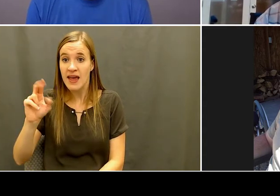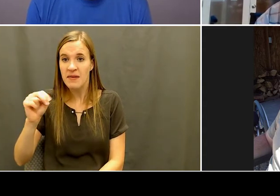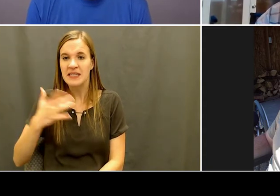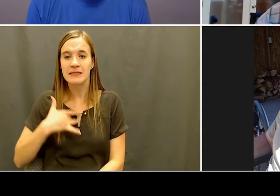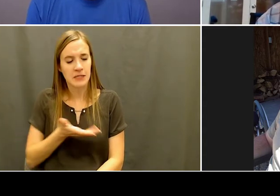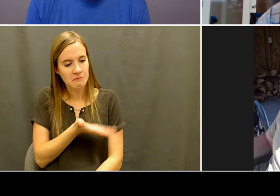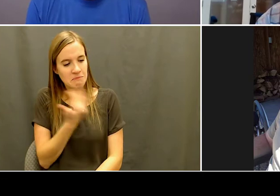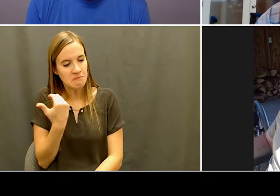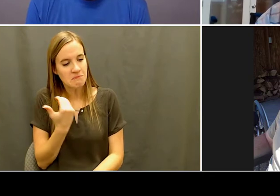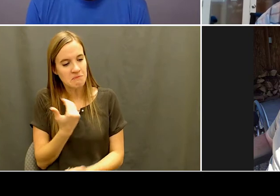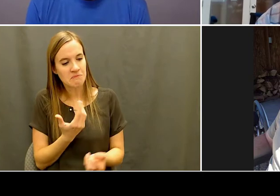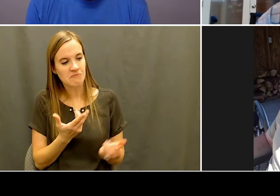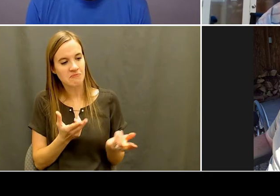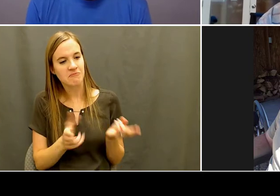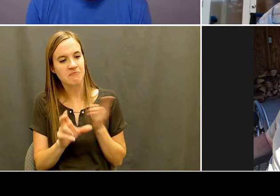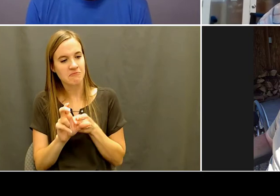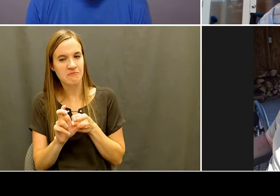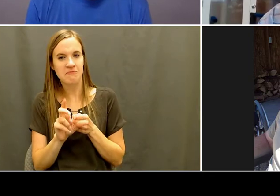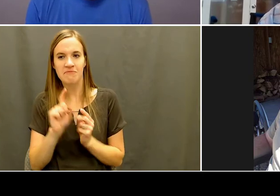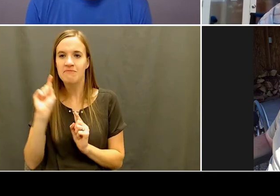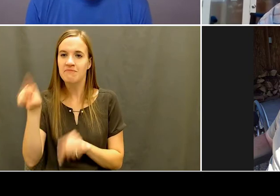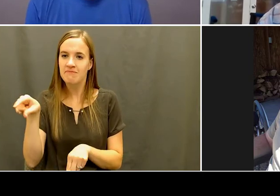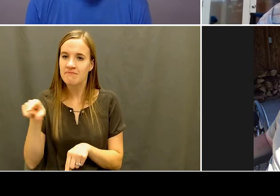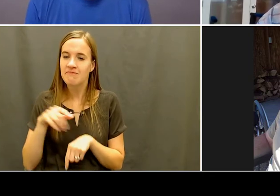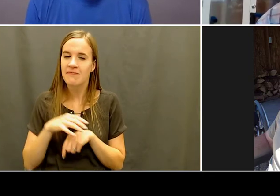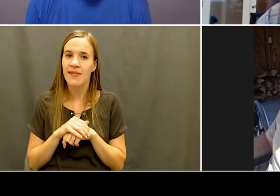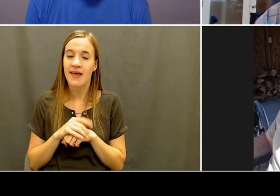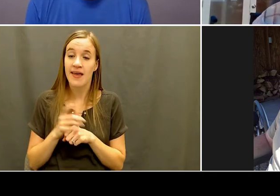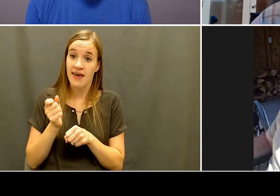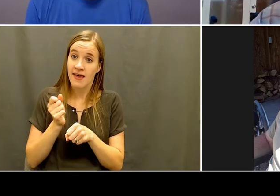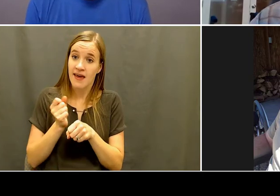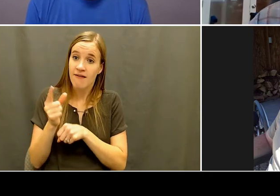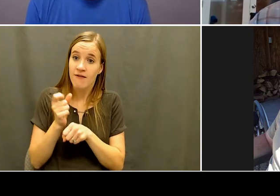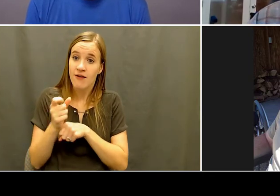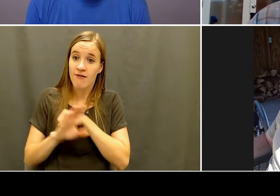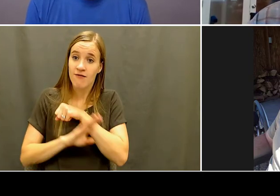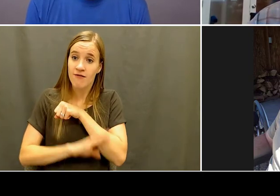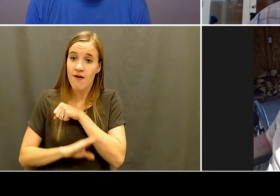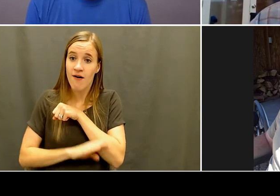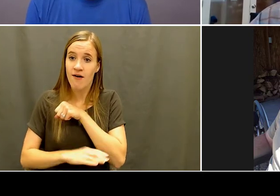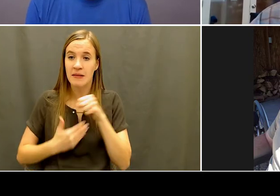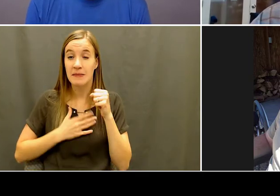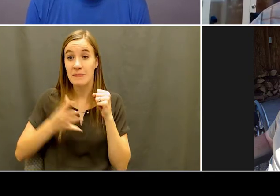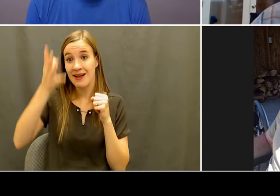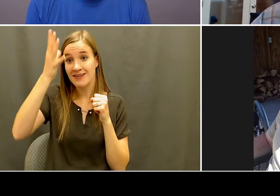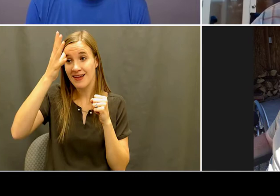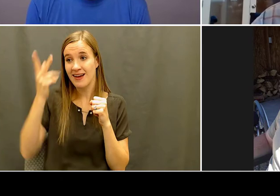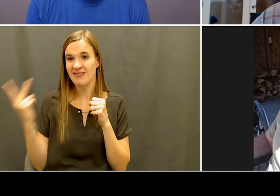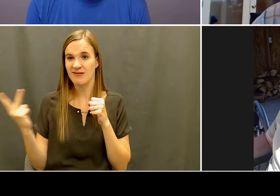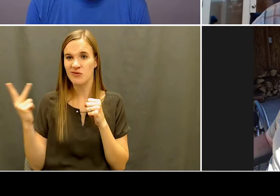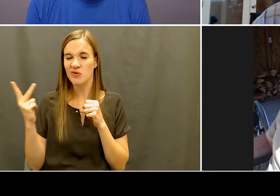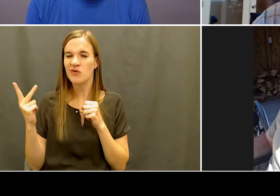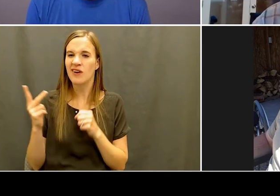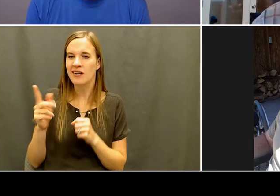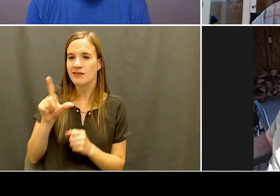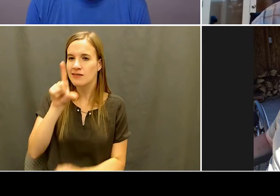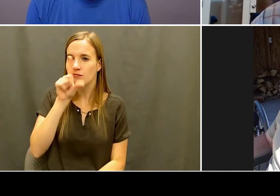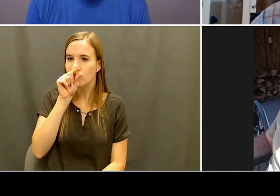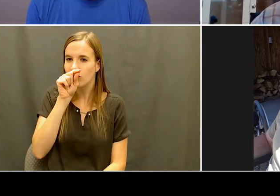pretty much if I can get a day off during the week, or for sure, every weekend, I'm out with my dad. So I'll just try